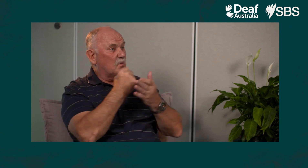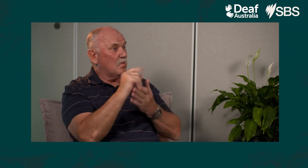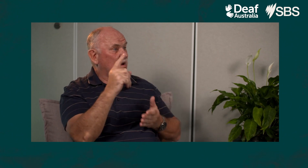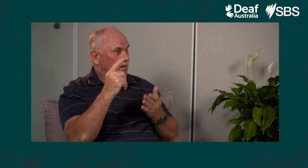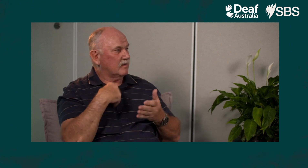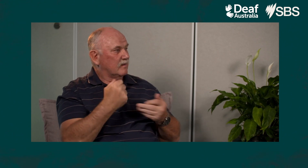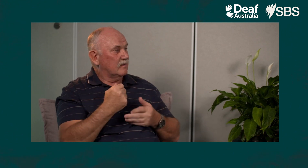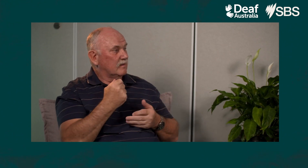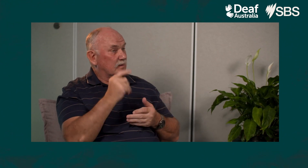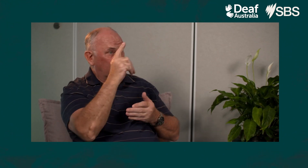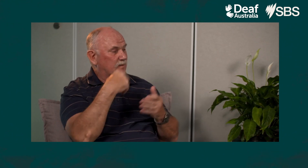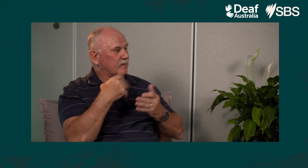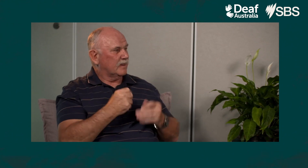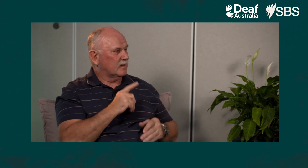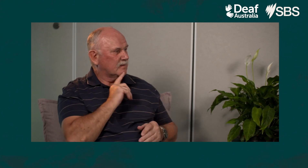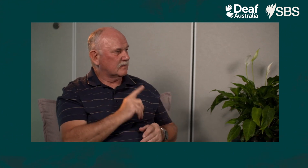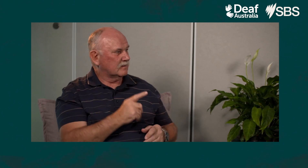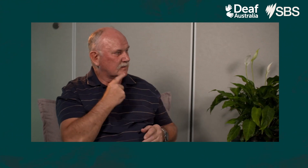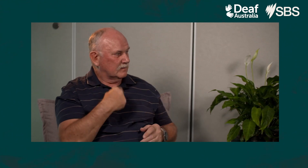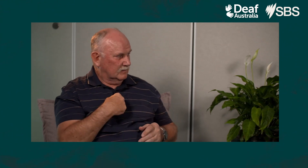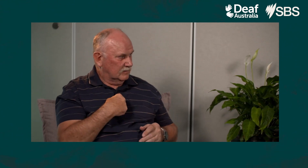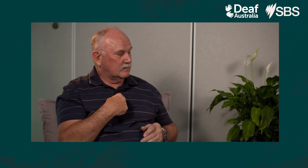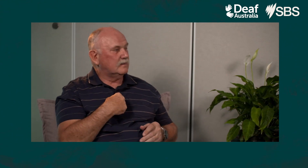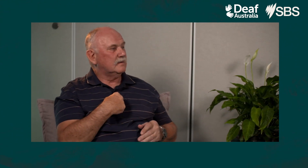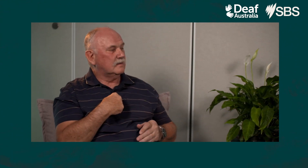And if I was number one, my sign name would be number one.